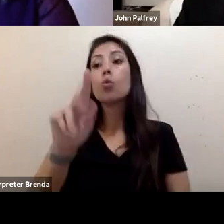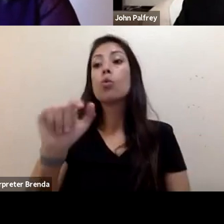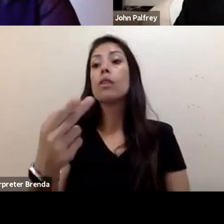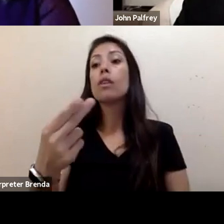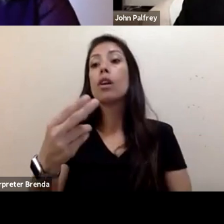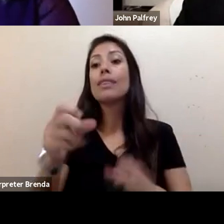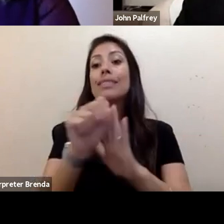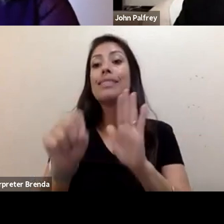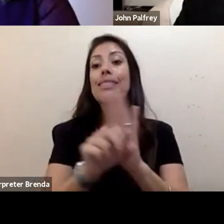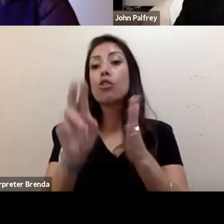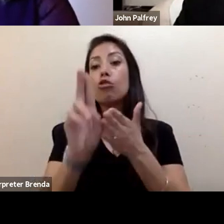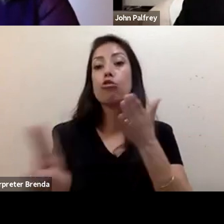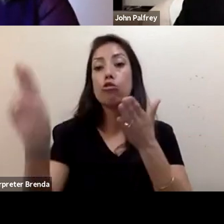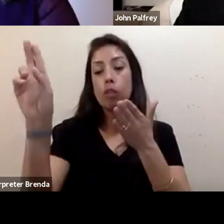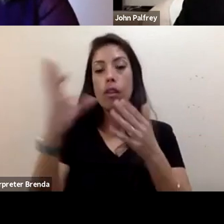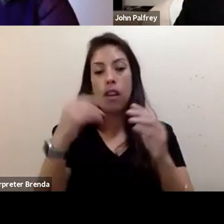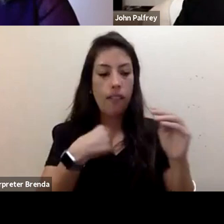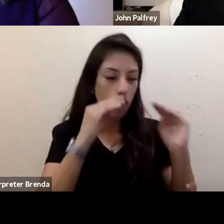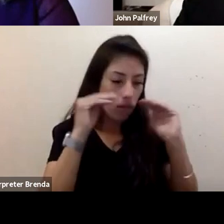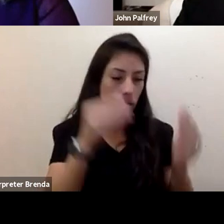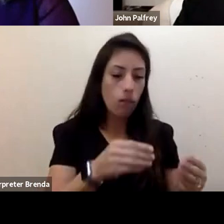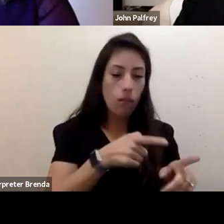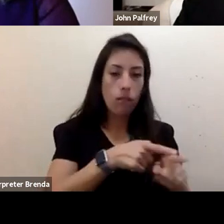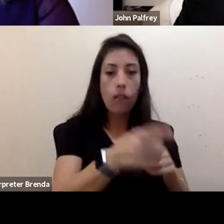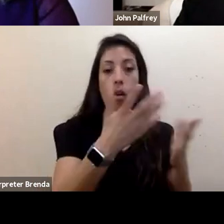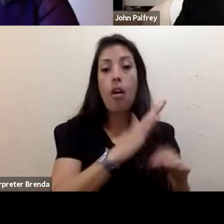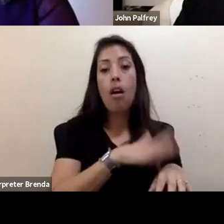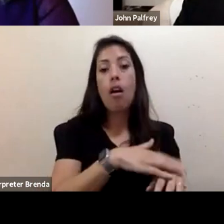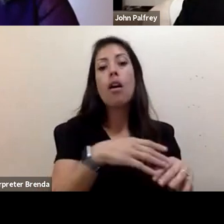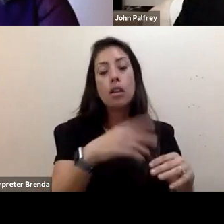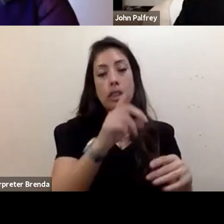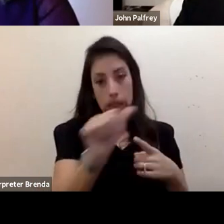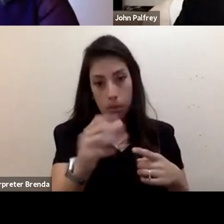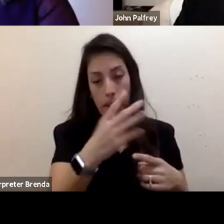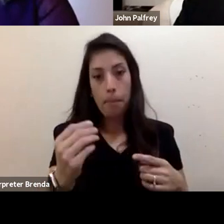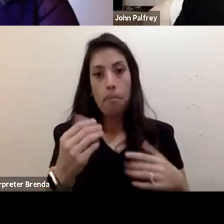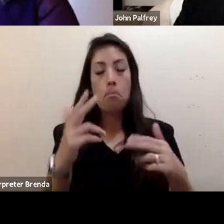and I focus on a disability and building resilient communities in the face of climate change.